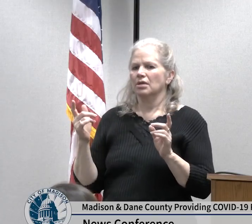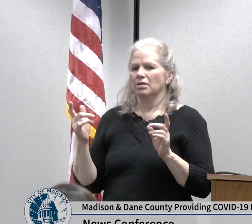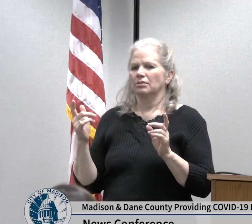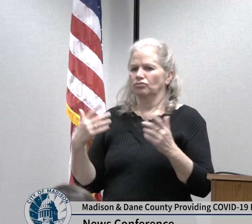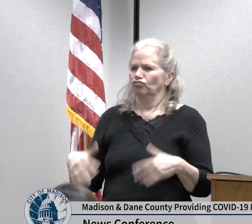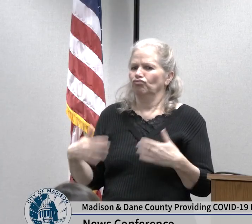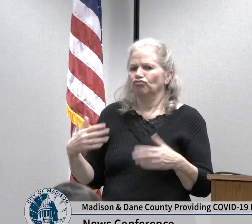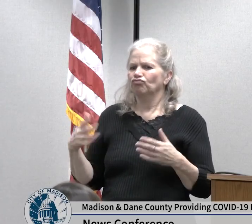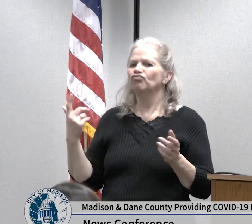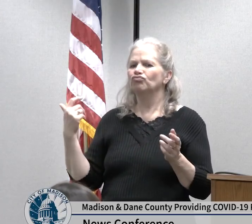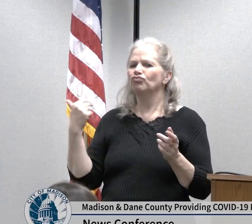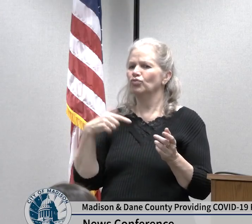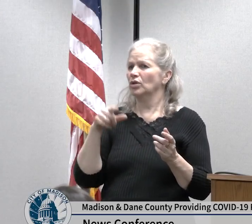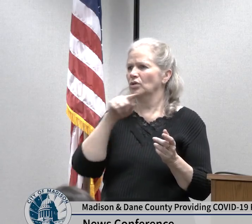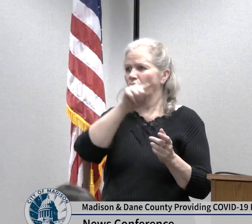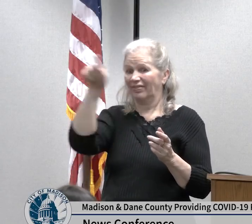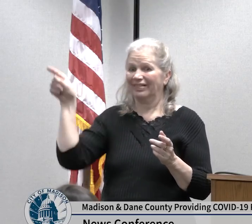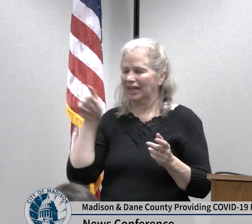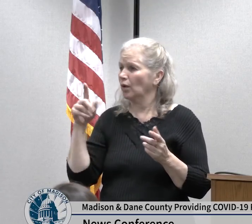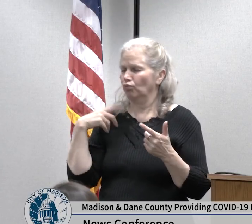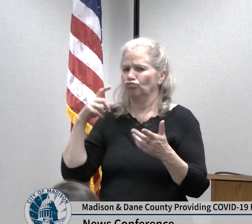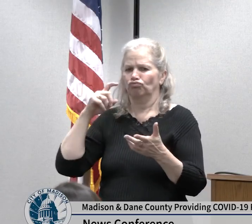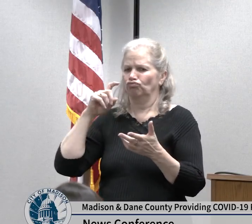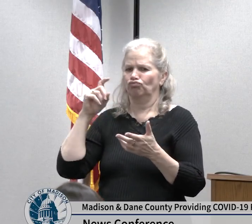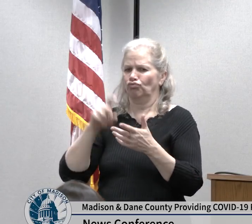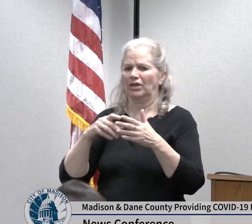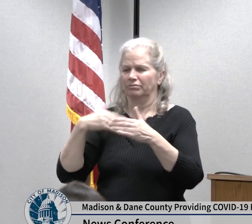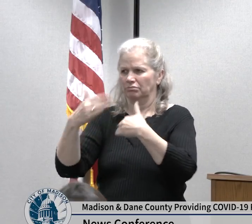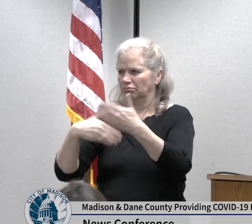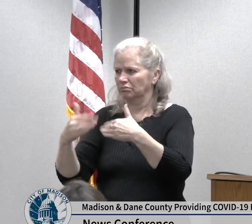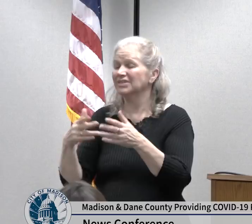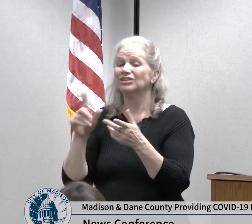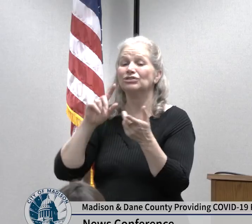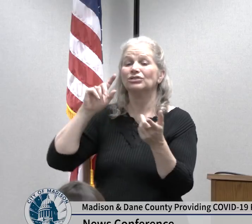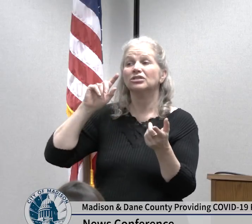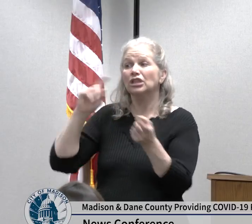we are constantly weighing the potential benefits for community health and